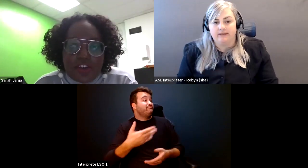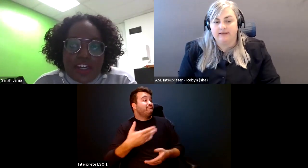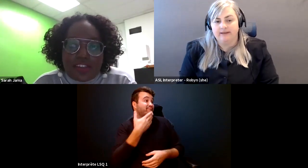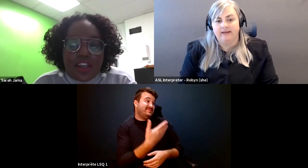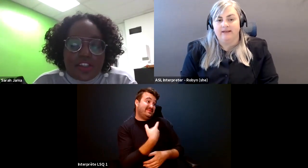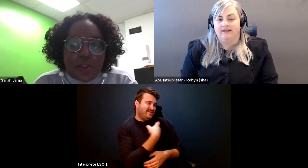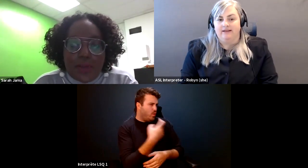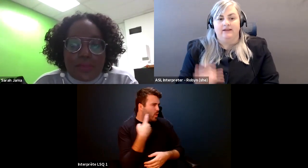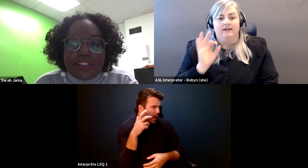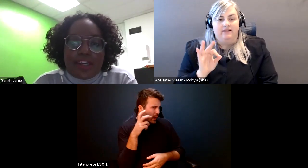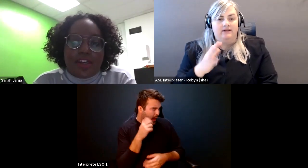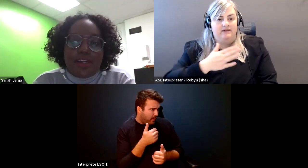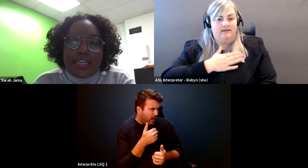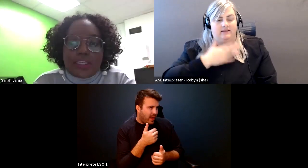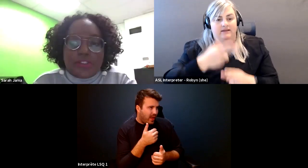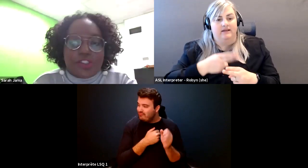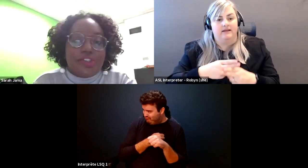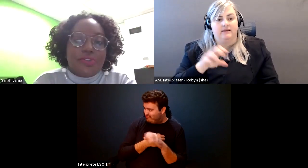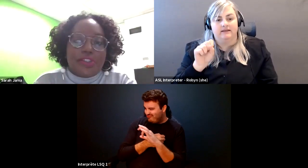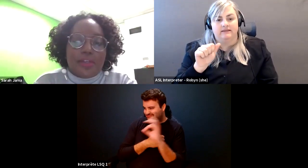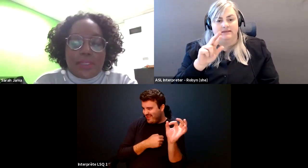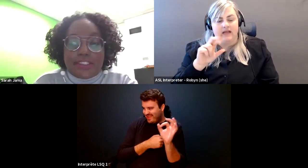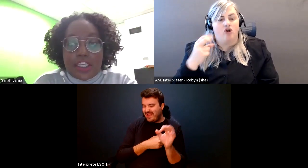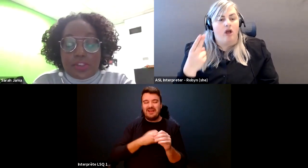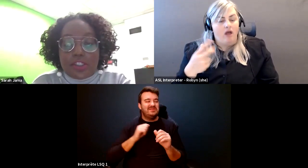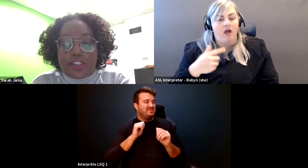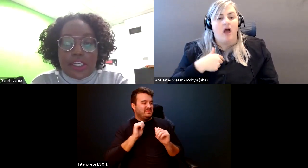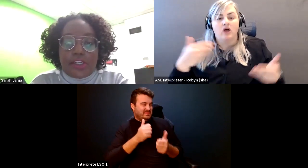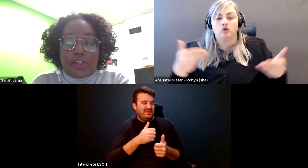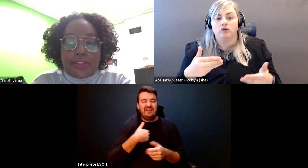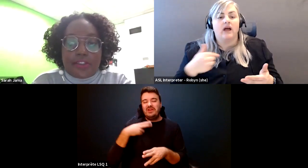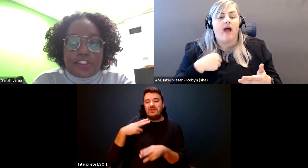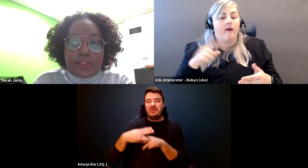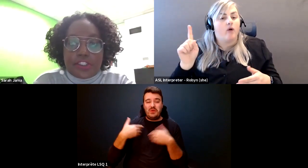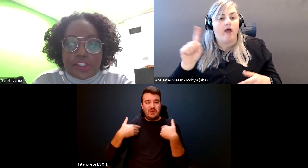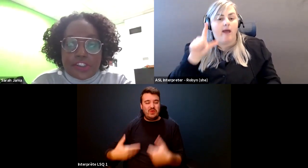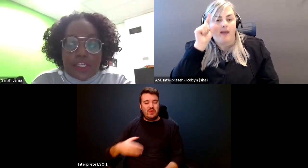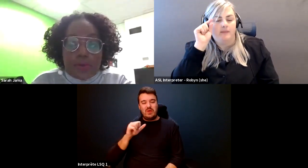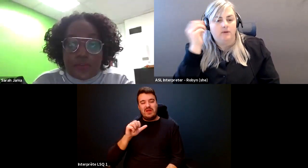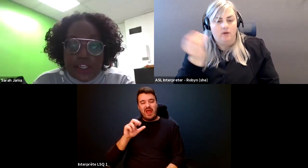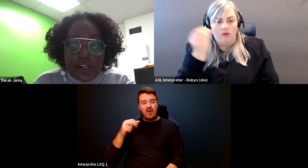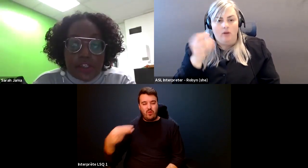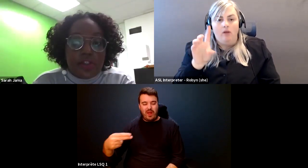Sarah Jama: Alright, so my name is Sarah and, as I was introduced i'm based in Hamilton Ontario at the disability justice network of Ontario.